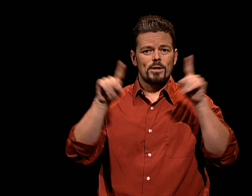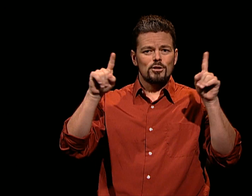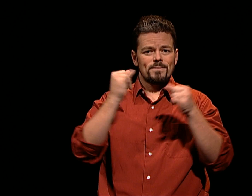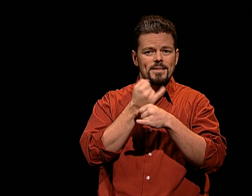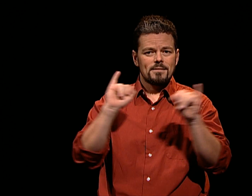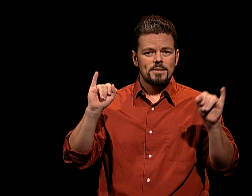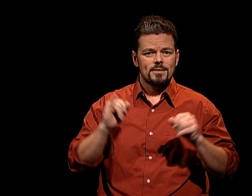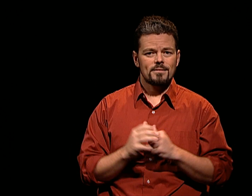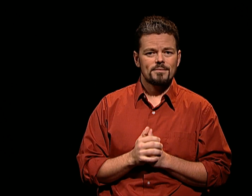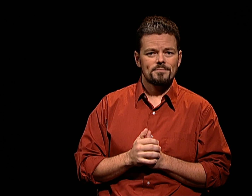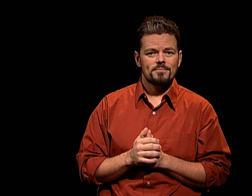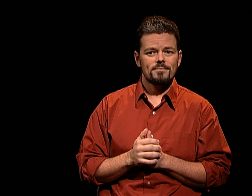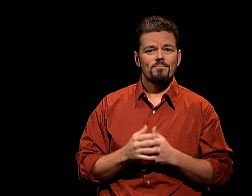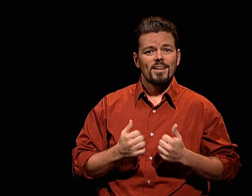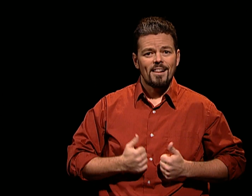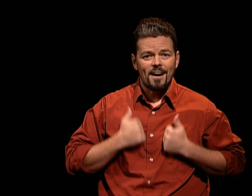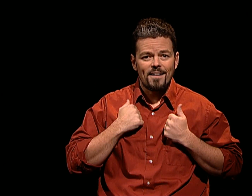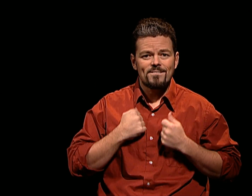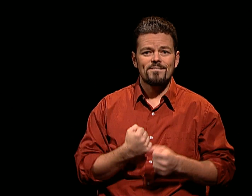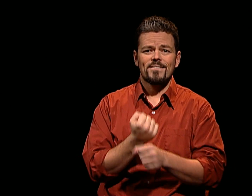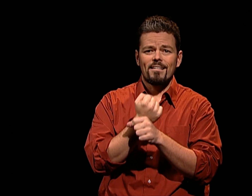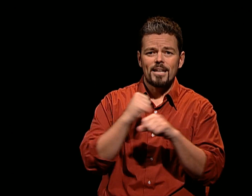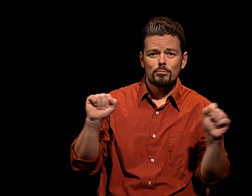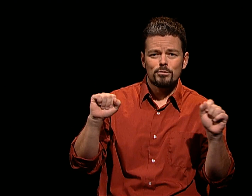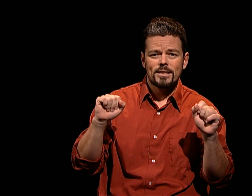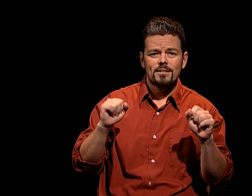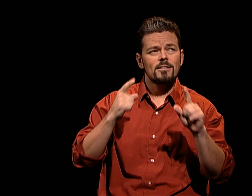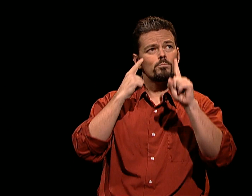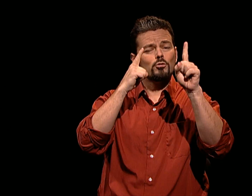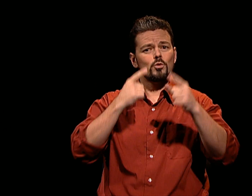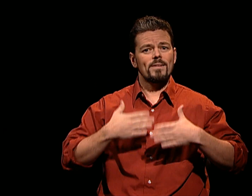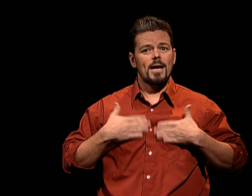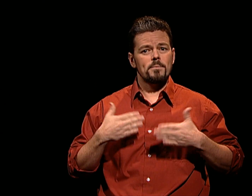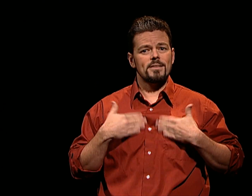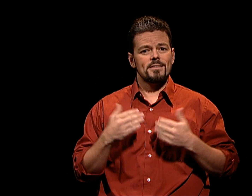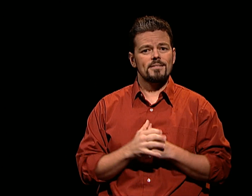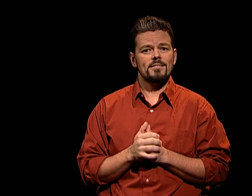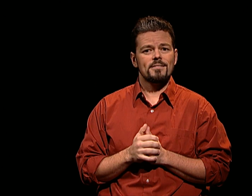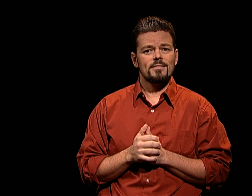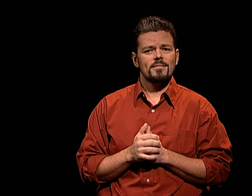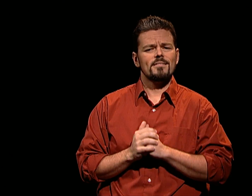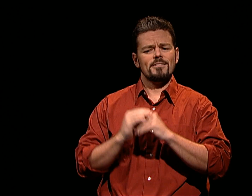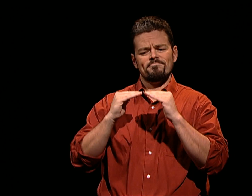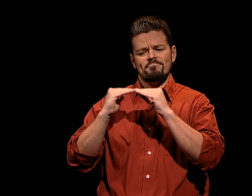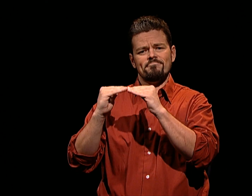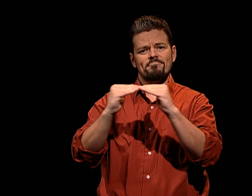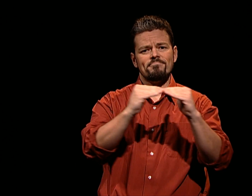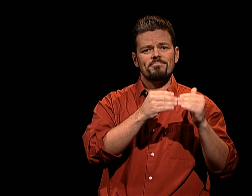AS STATED IN THE DECLARATION OF INDEPENDENCE? LIFE, LIBERTY, AND THE PURSUIT OF HAPPINESS?